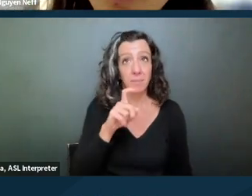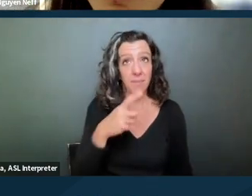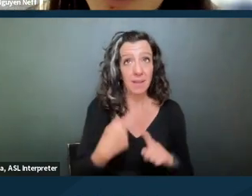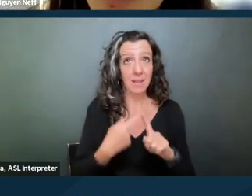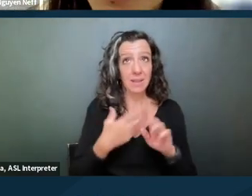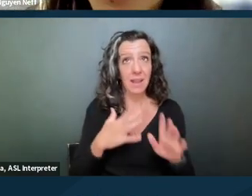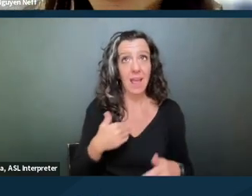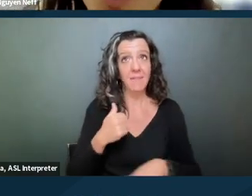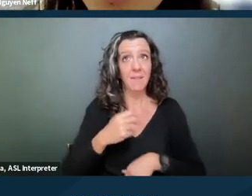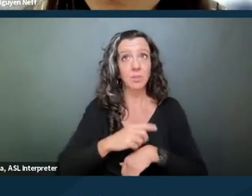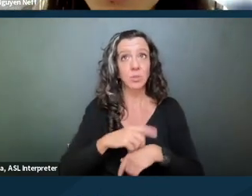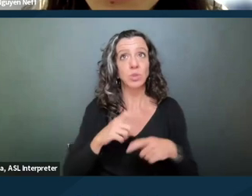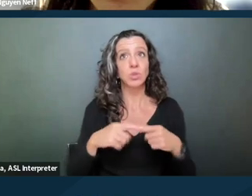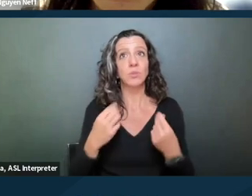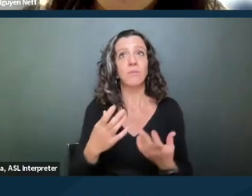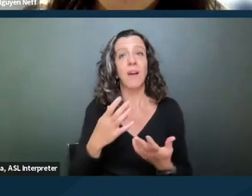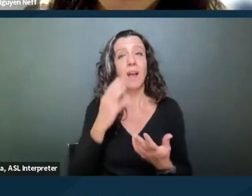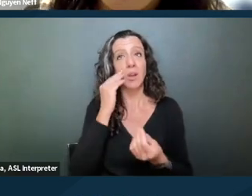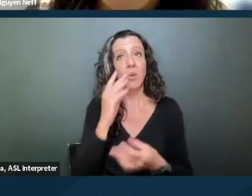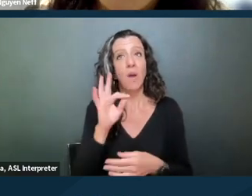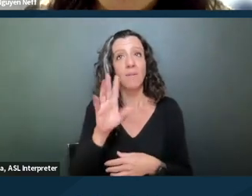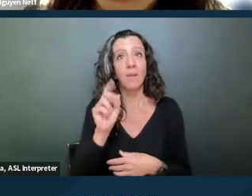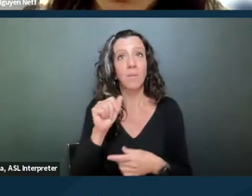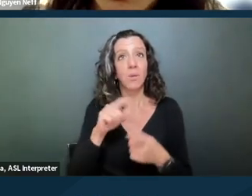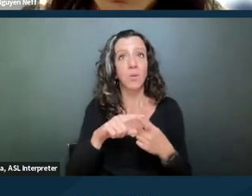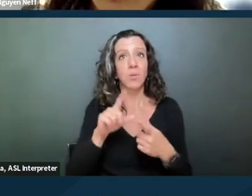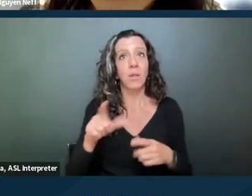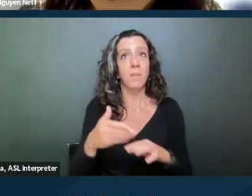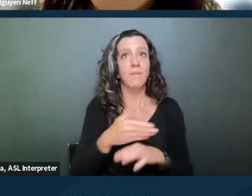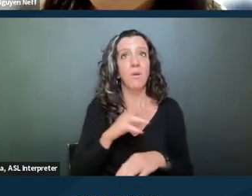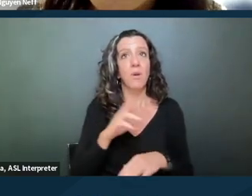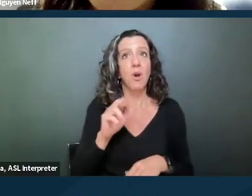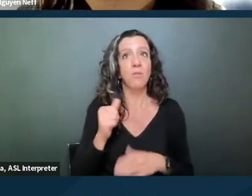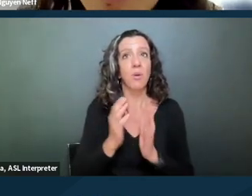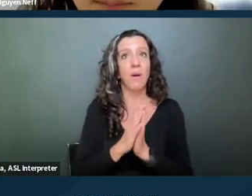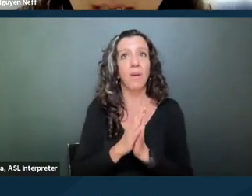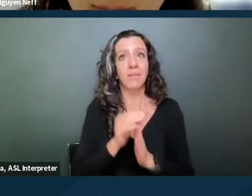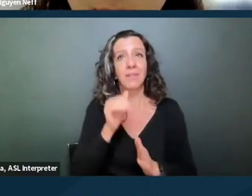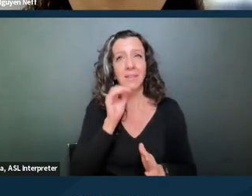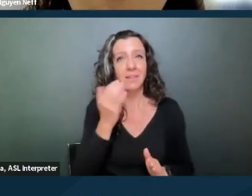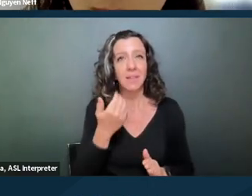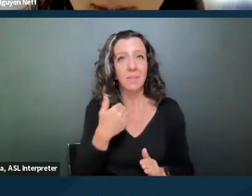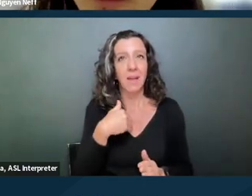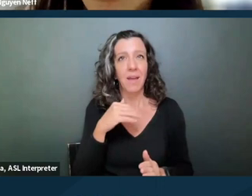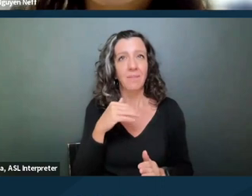to provide notice of their disability to the landlord prior to an RA request? That doesn't seem to have been a factor in your slide.